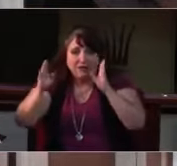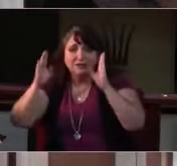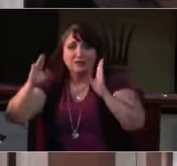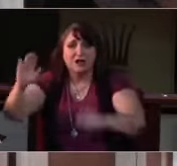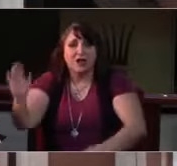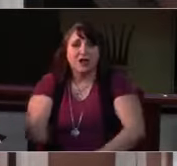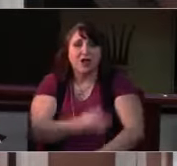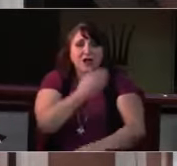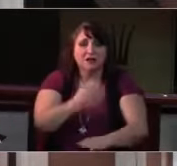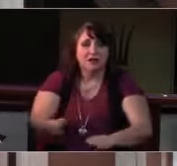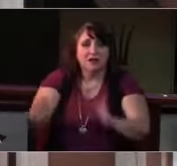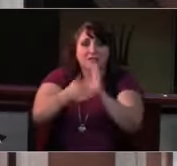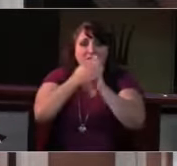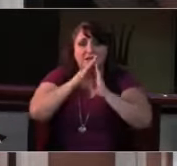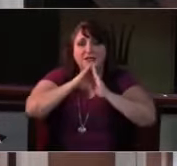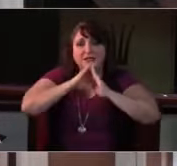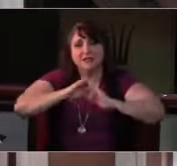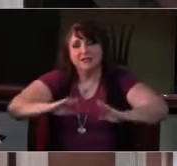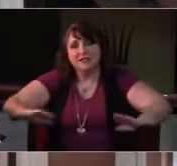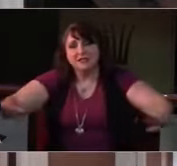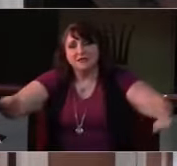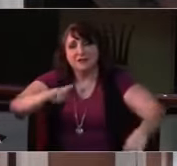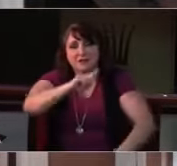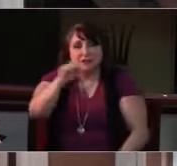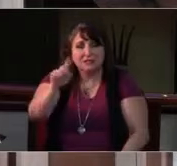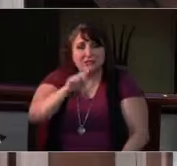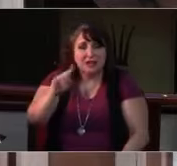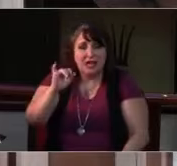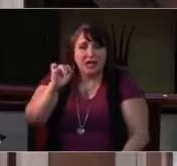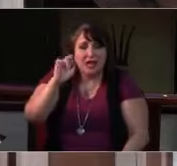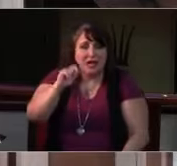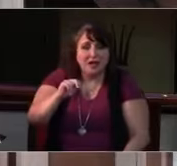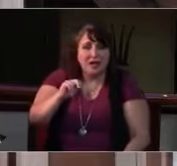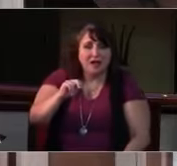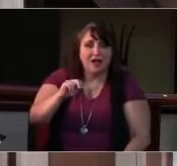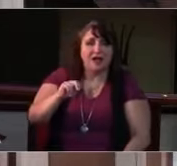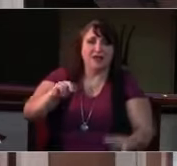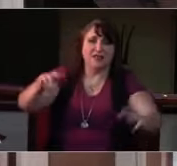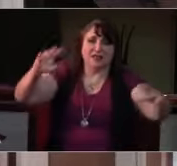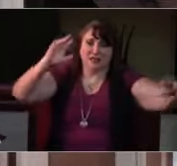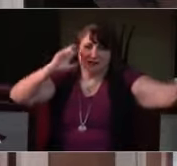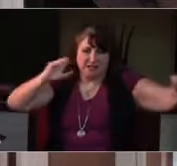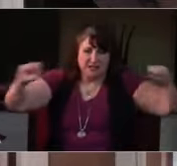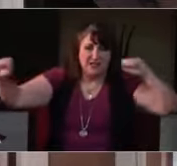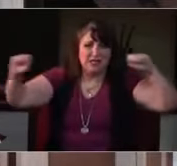Alleluia! Sing to Jesus;